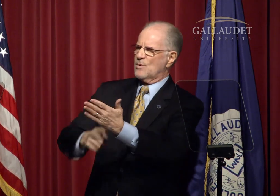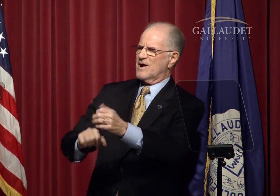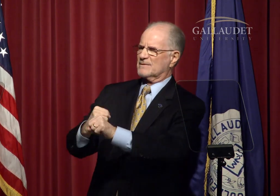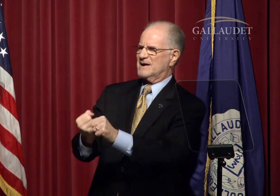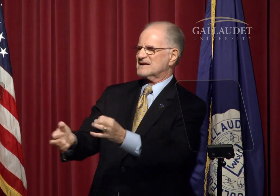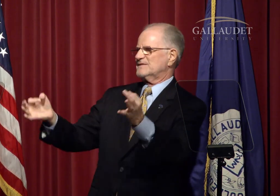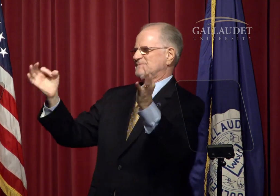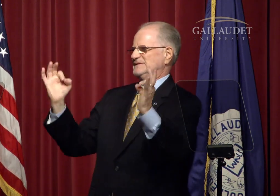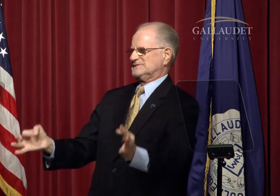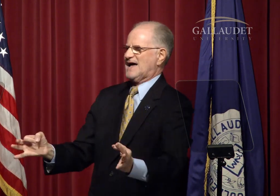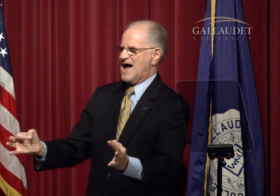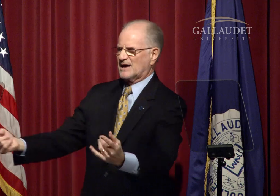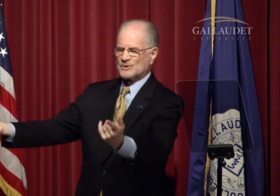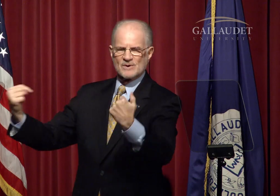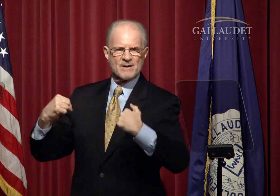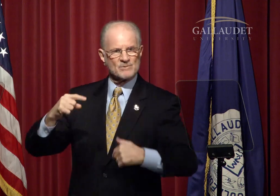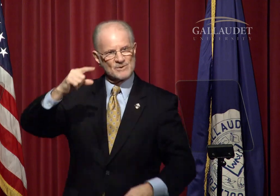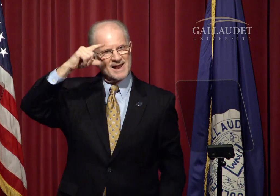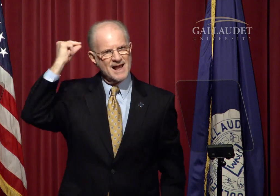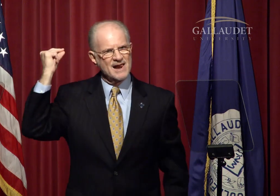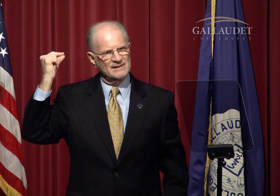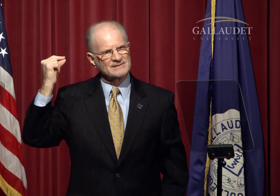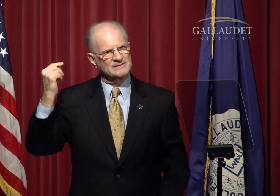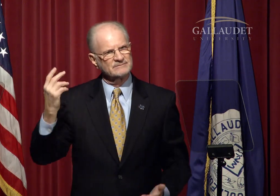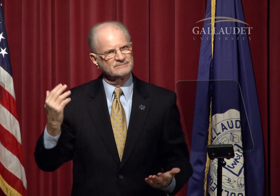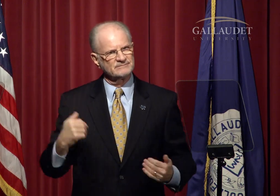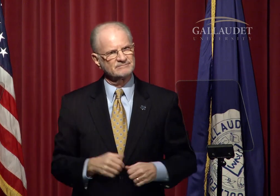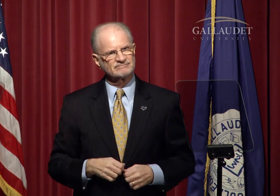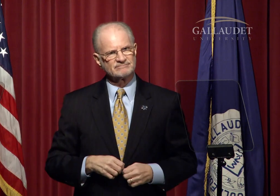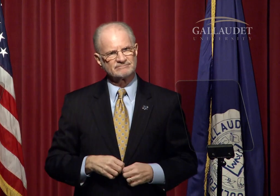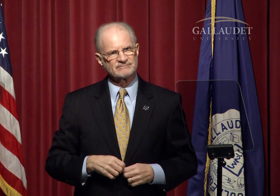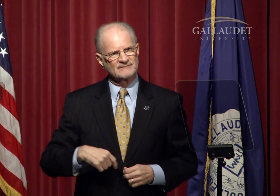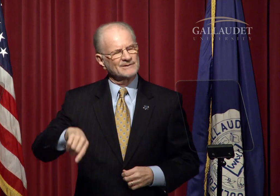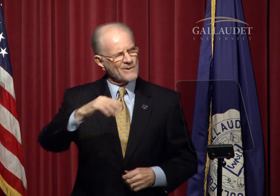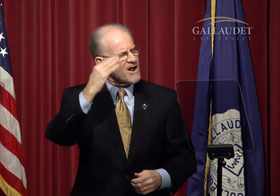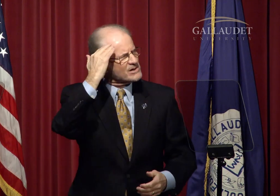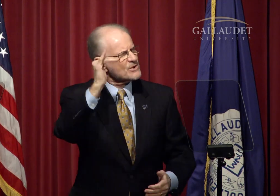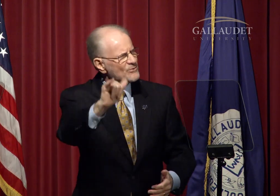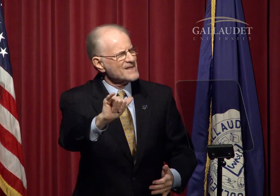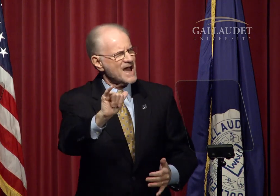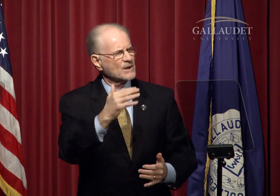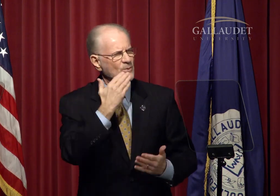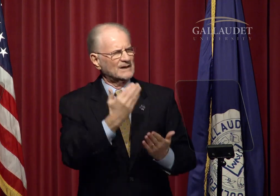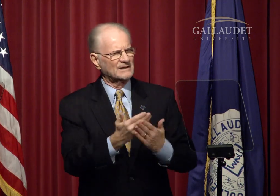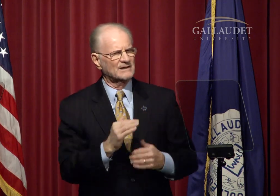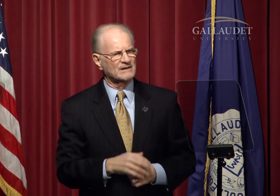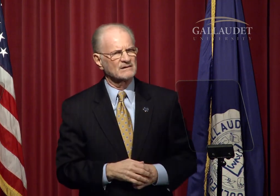and our community is what made them decide to come to Gallaudet.